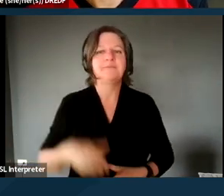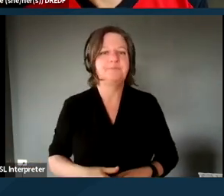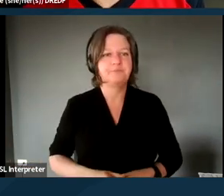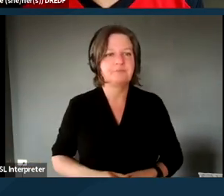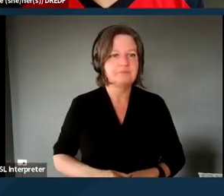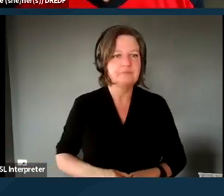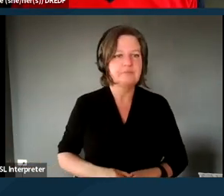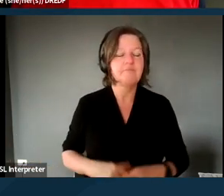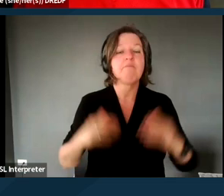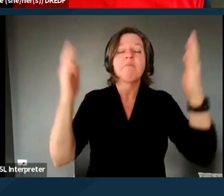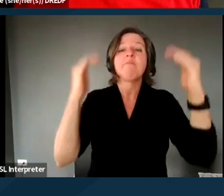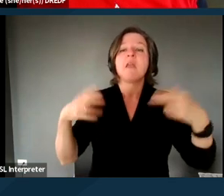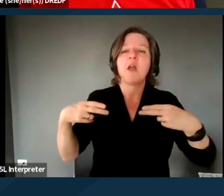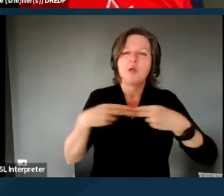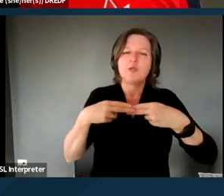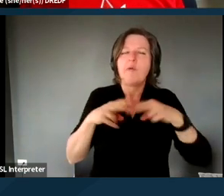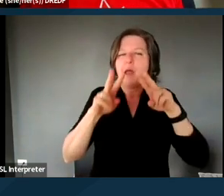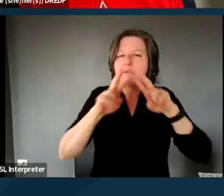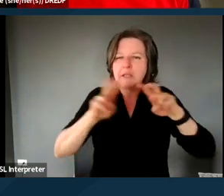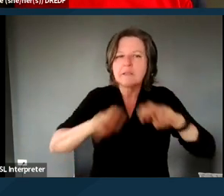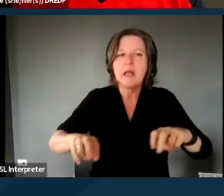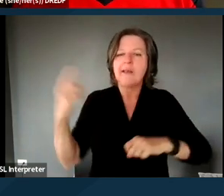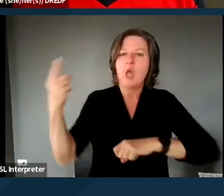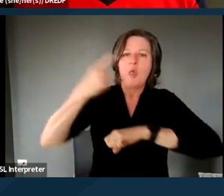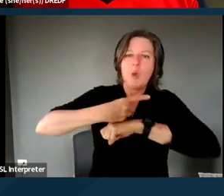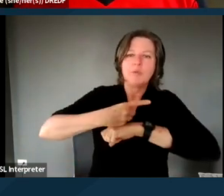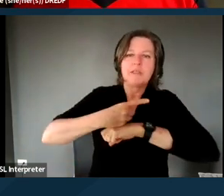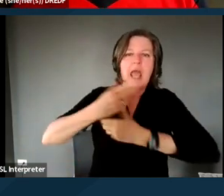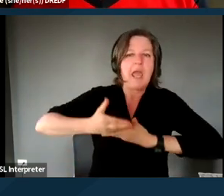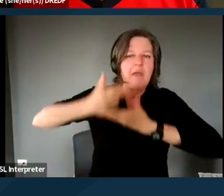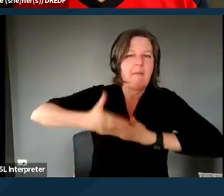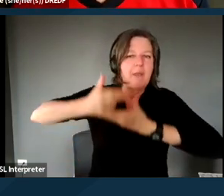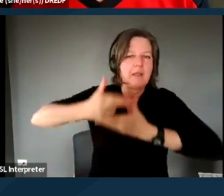So the next slide looks a little bit at the day habilitation programs, and those are pretty interesting.